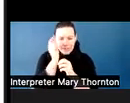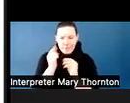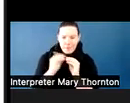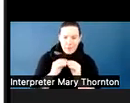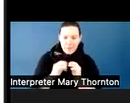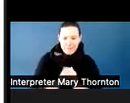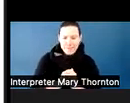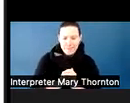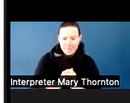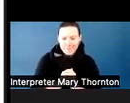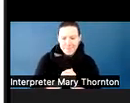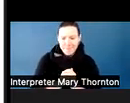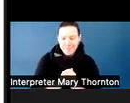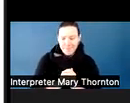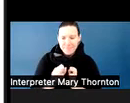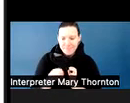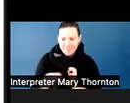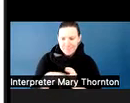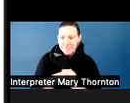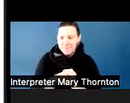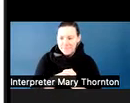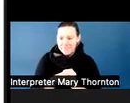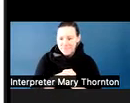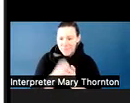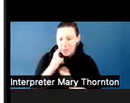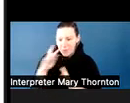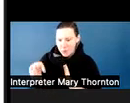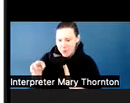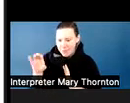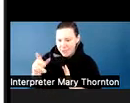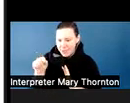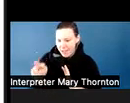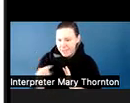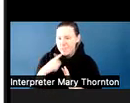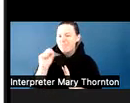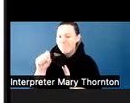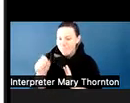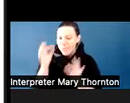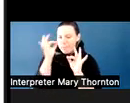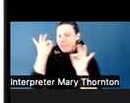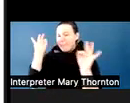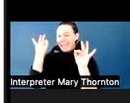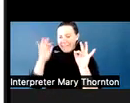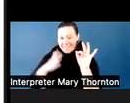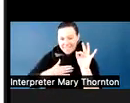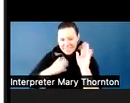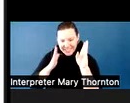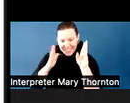And let's see here-- having to split your attention. So this-- I'm going to come back to that in a minute.